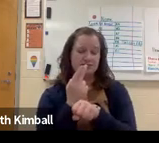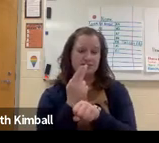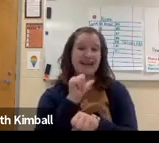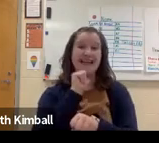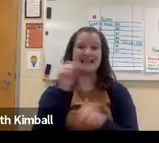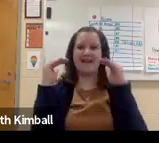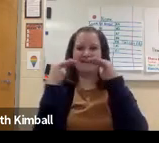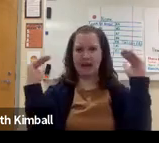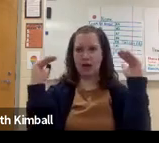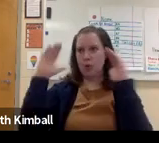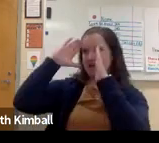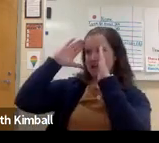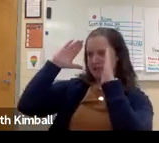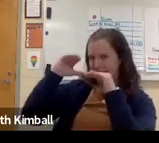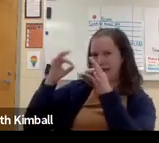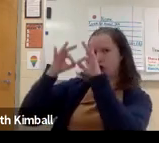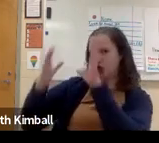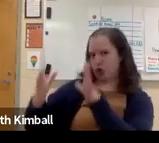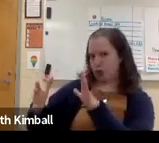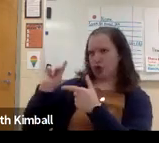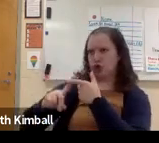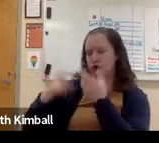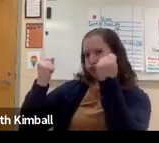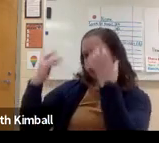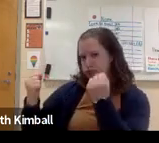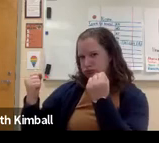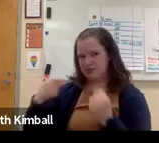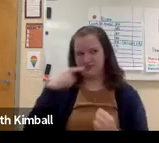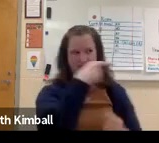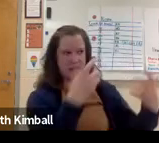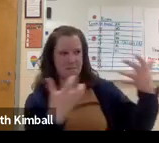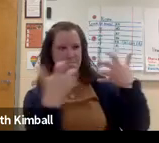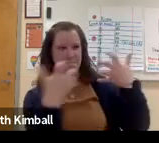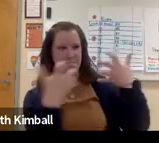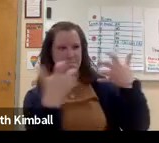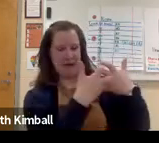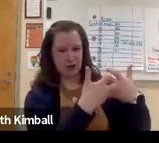Then they are not useful. It is not fair to expect an interpreter